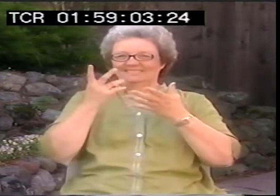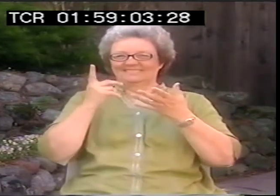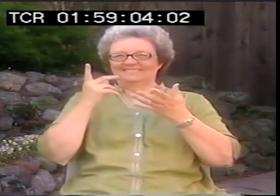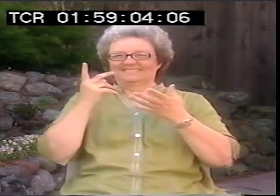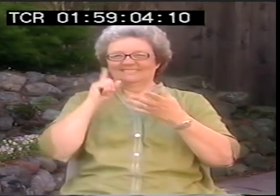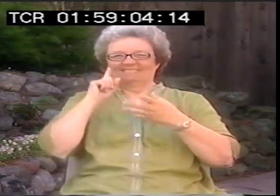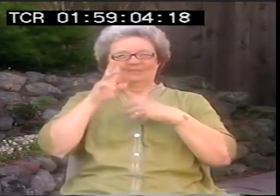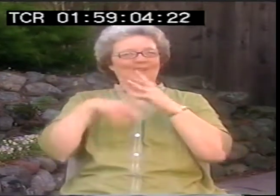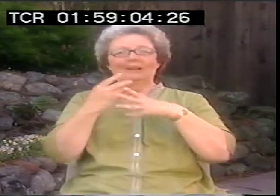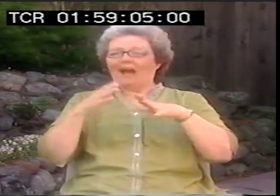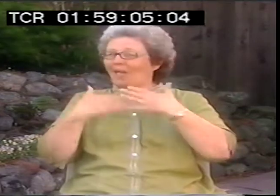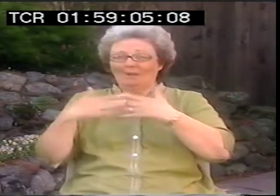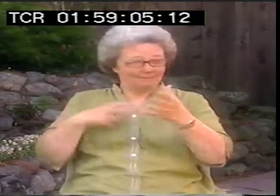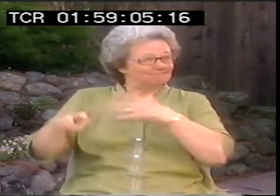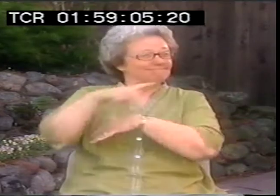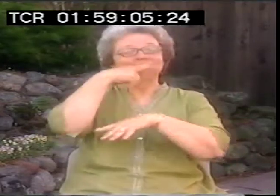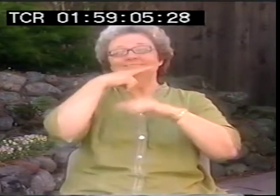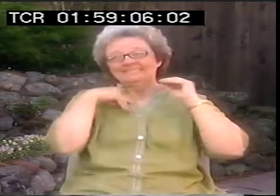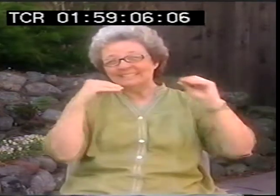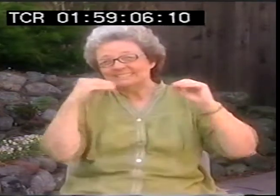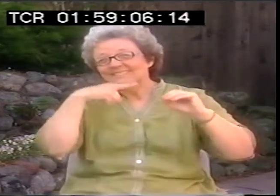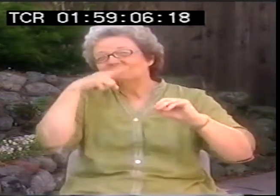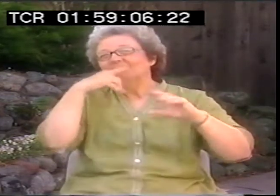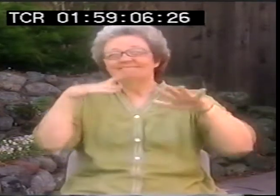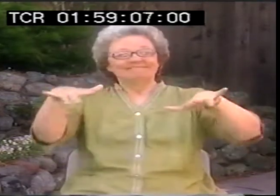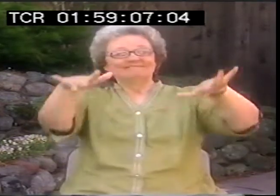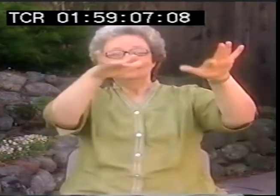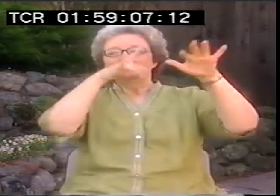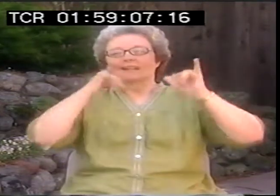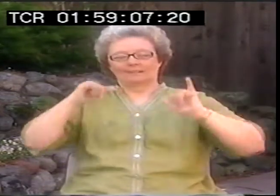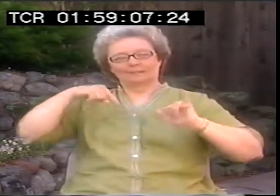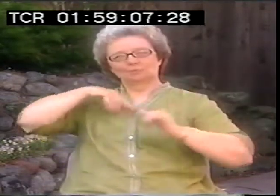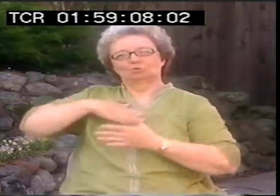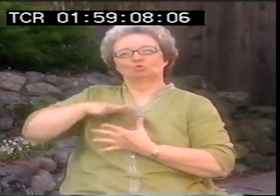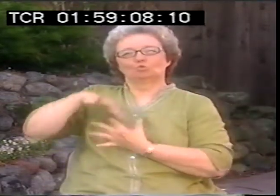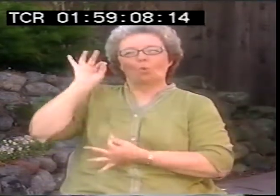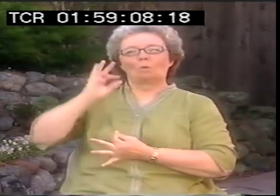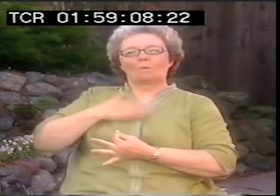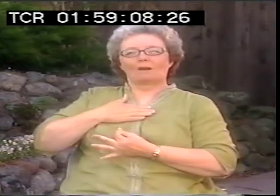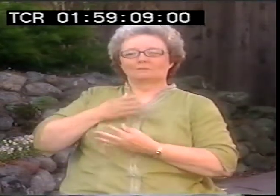I'm very firmly ensconced within the deaf world. I do teach hearing people. I'm out among them of course.